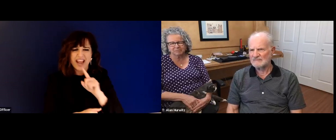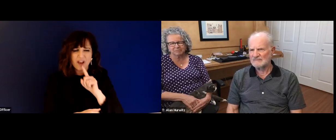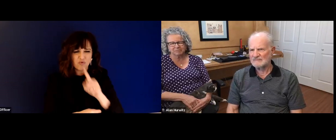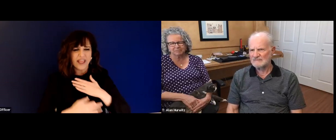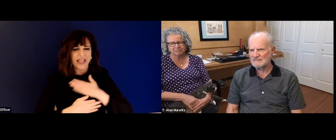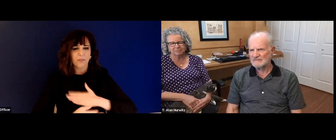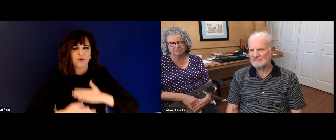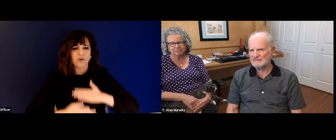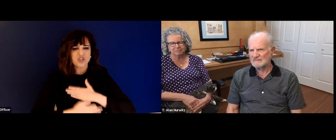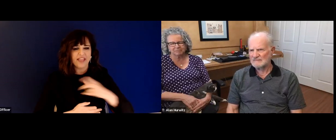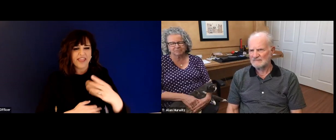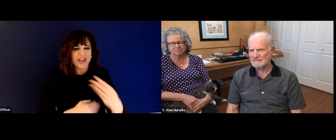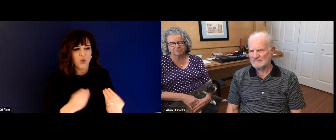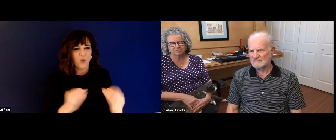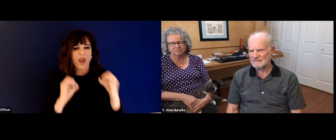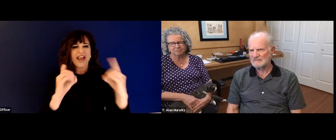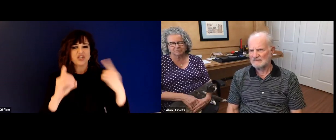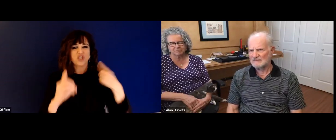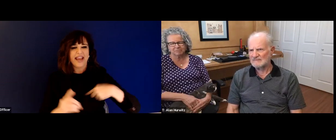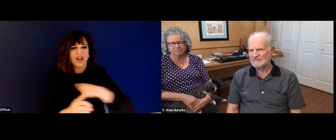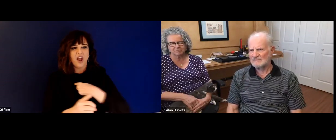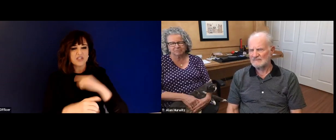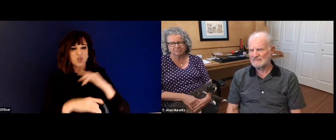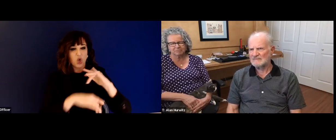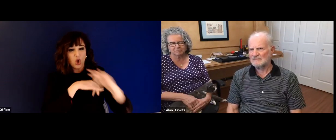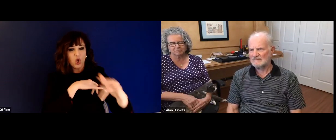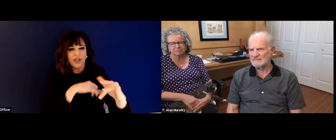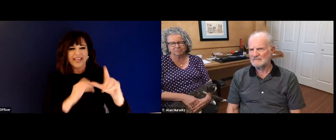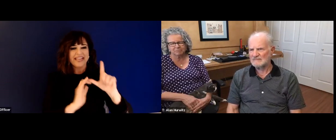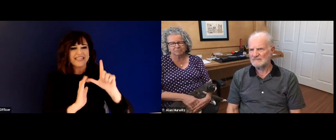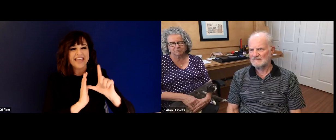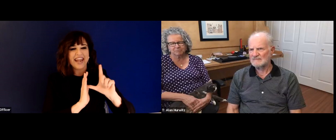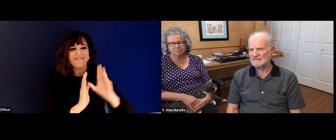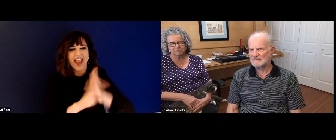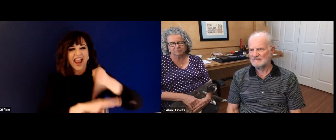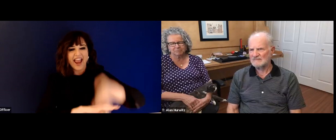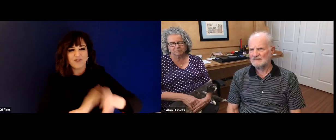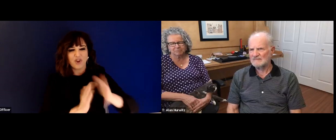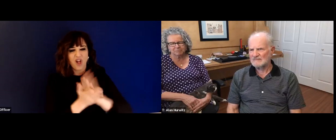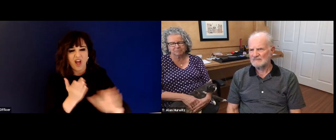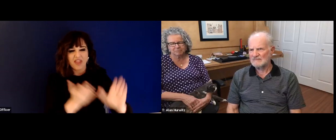you are wonderful in a way of teaching us about NAD early on